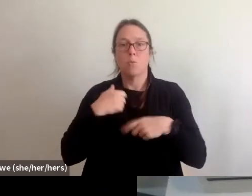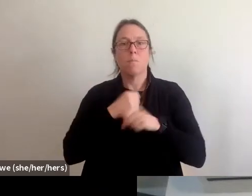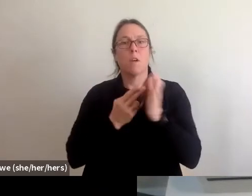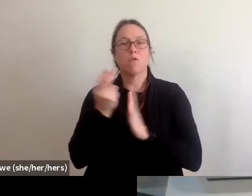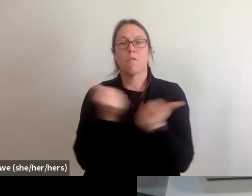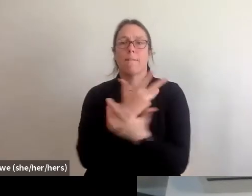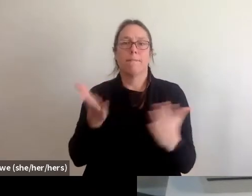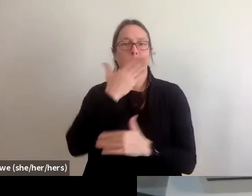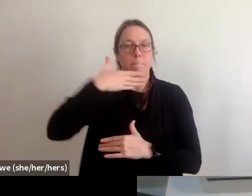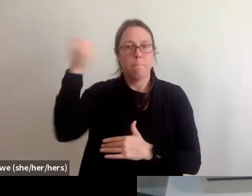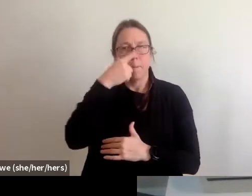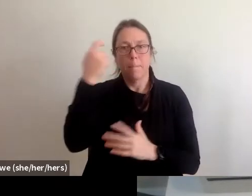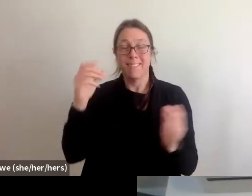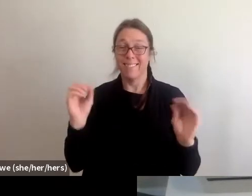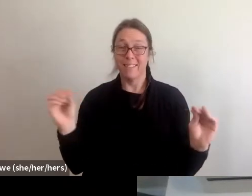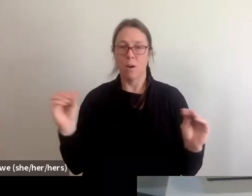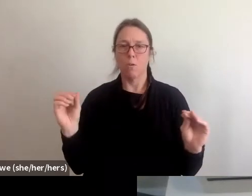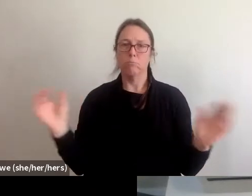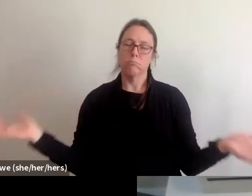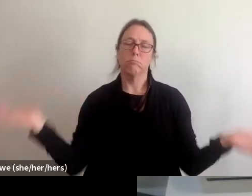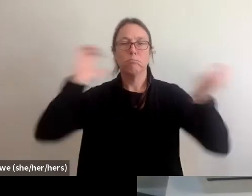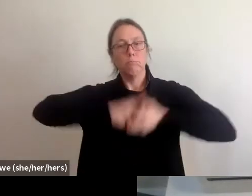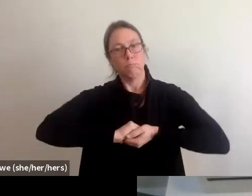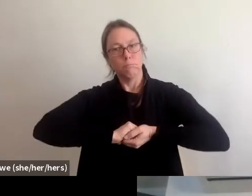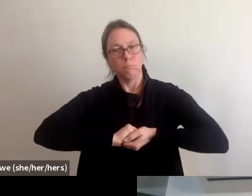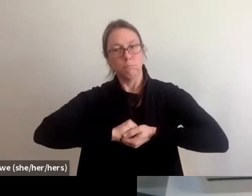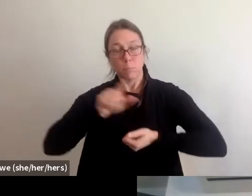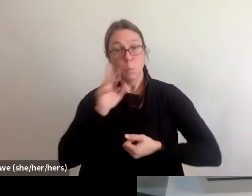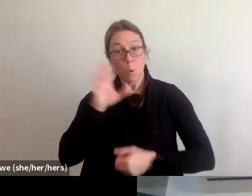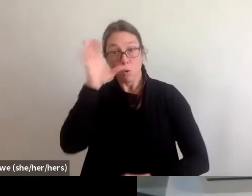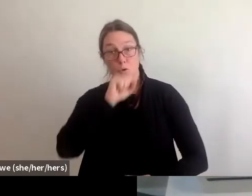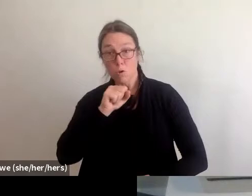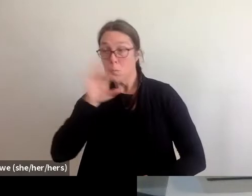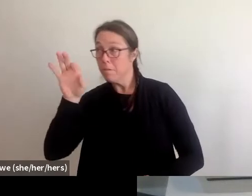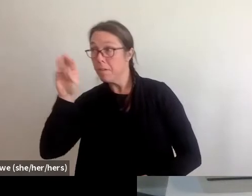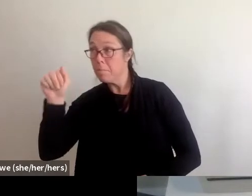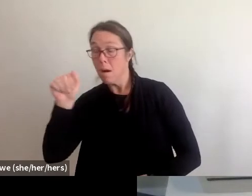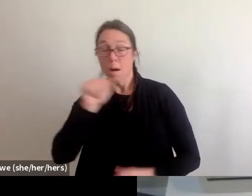that interplay that you would assume would exist after a disaster.